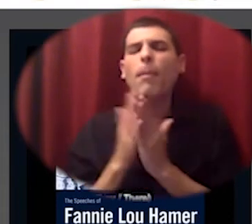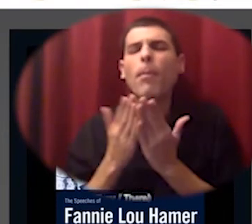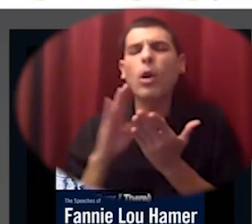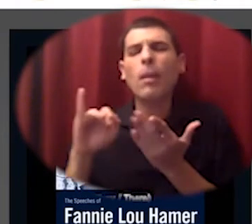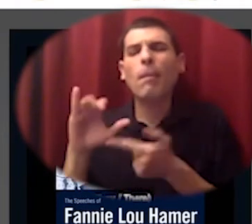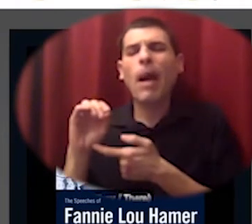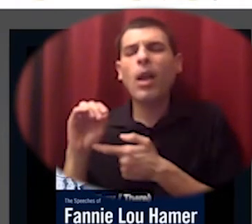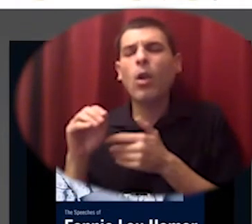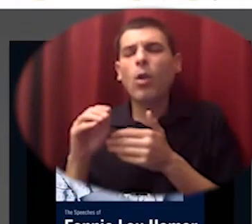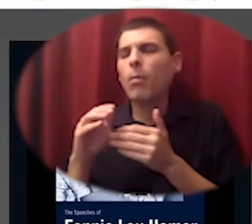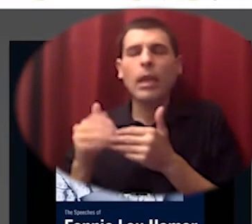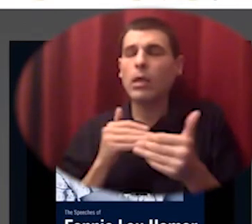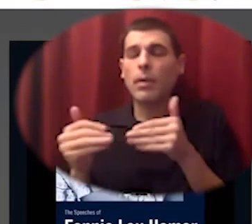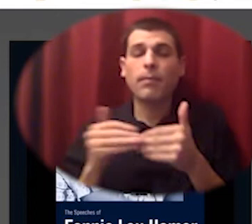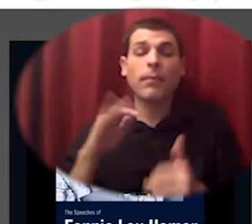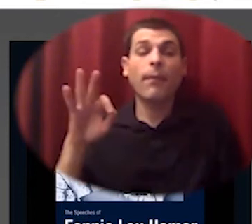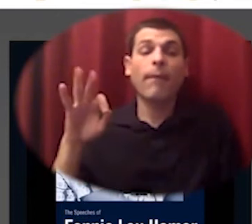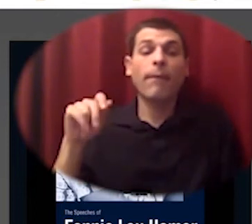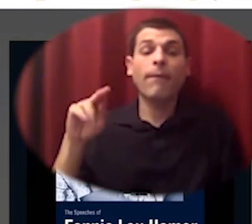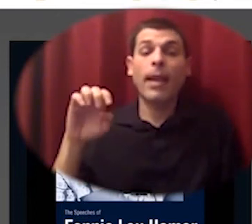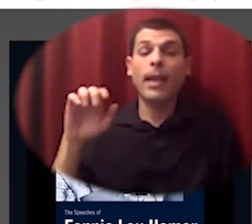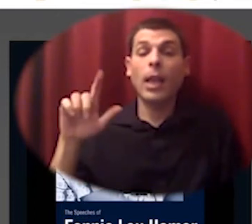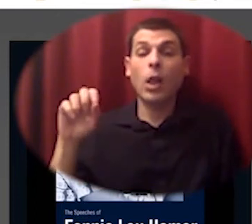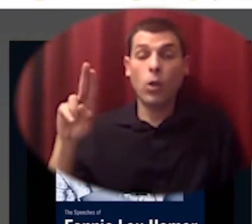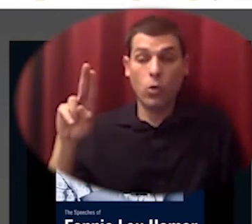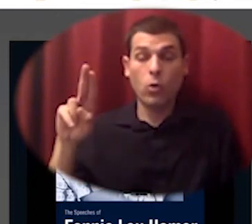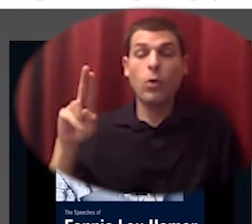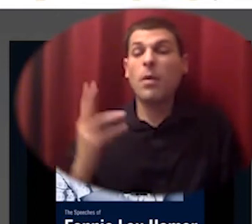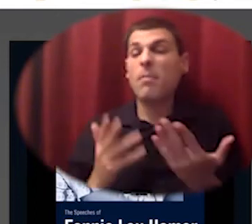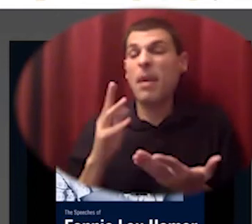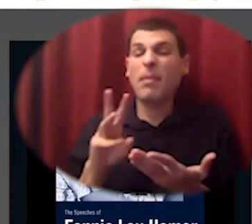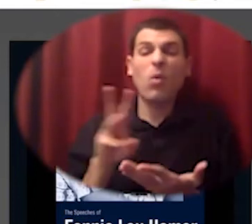Lou Hamer maybe on the west coast we aren't as familiar with her she's a lot more famous on